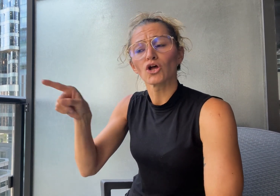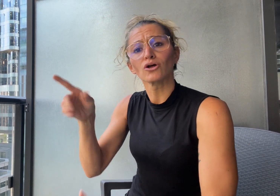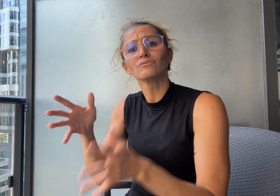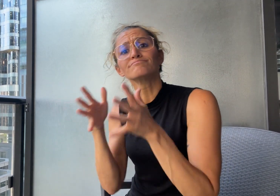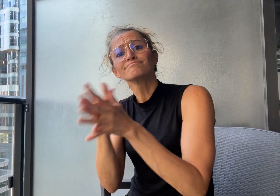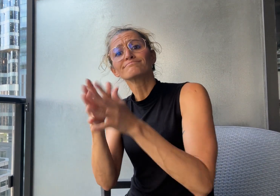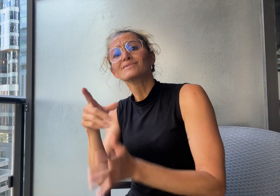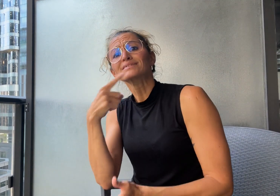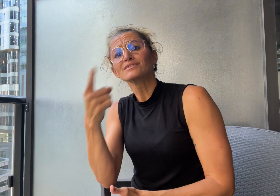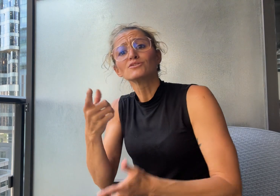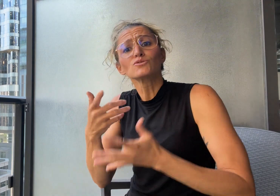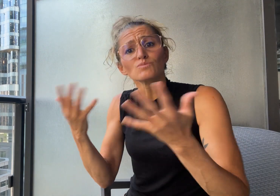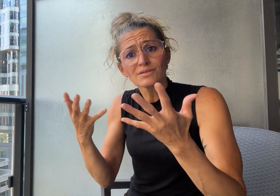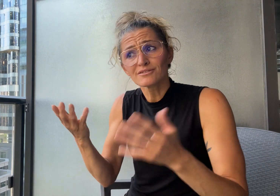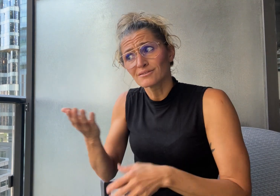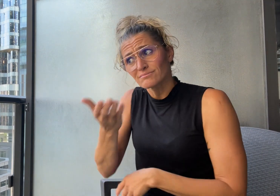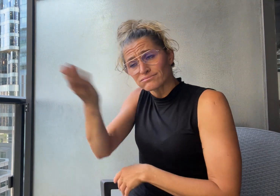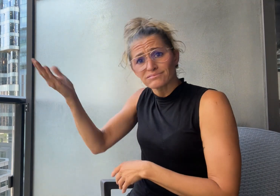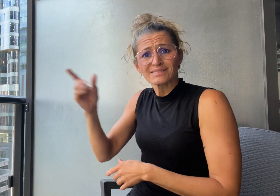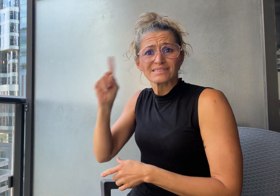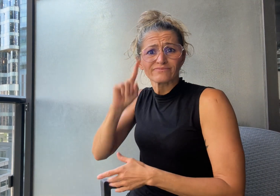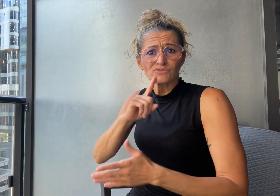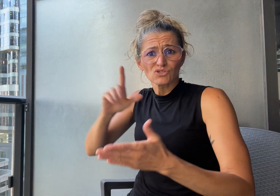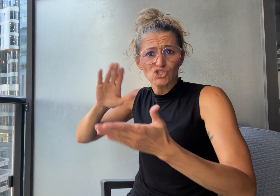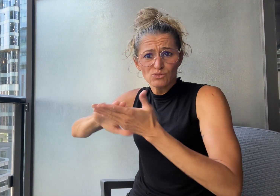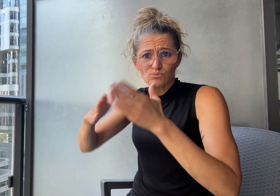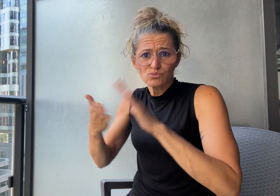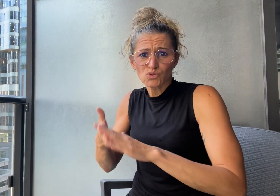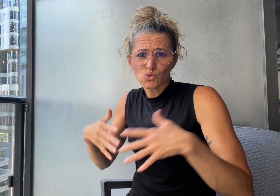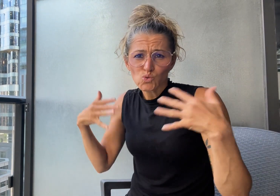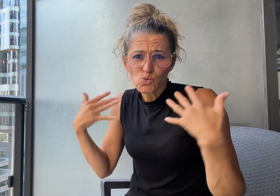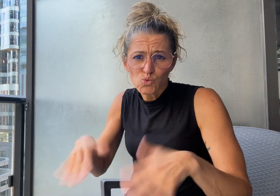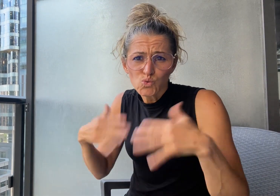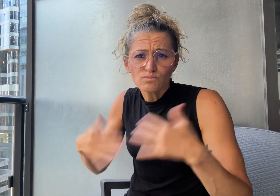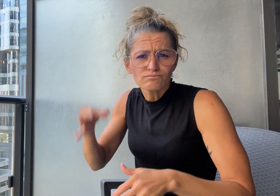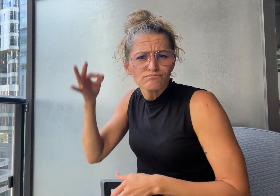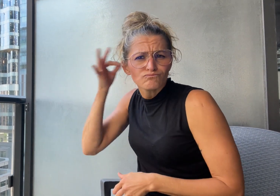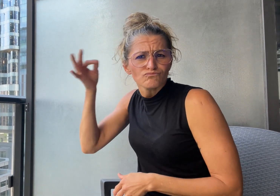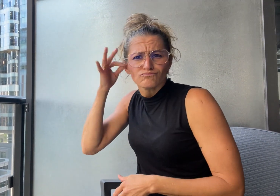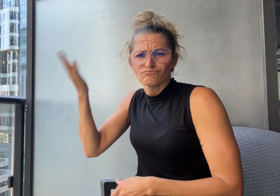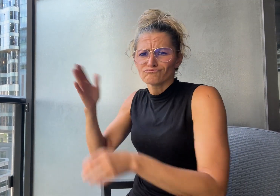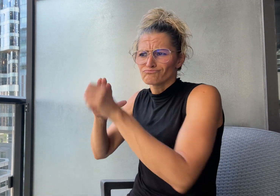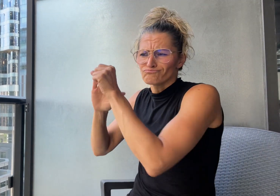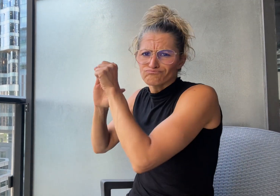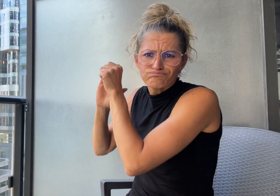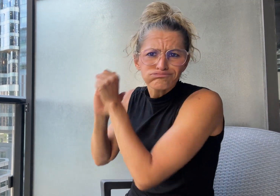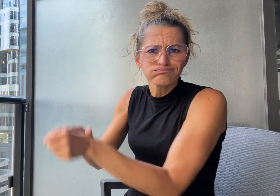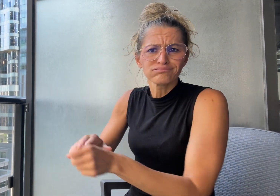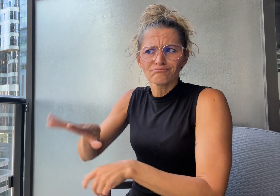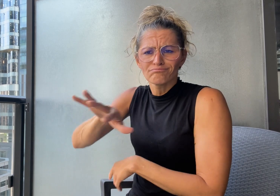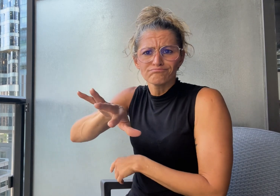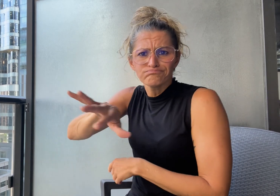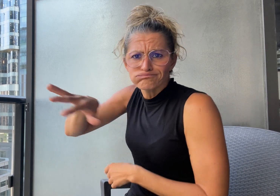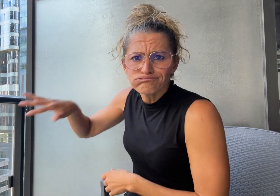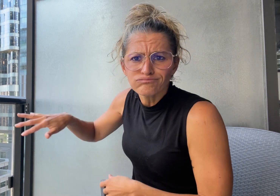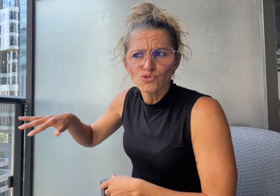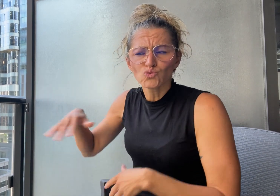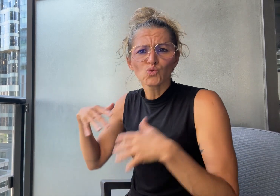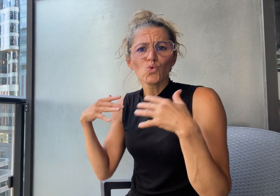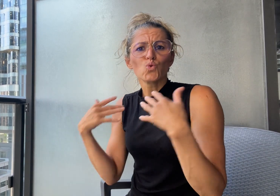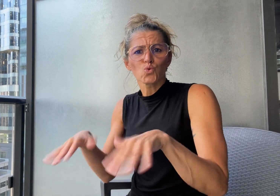the Deaf community. He also added that there is almost